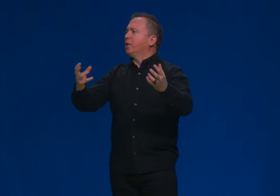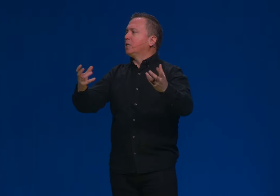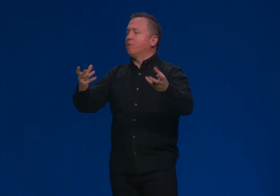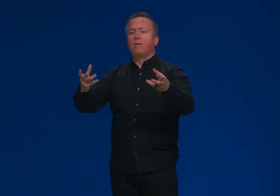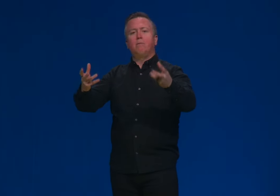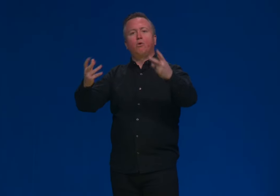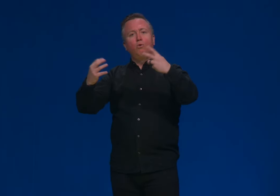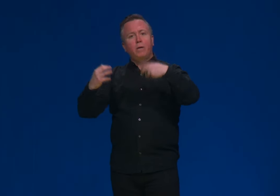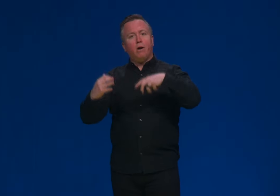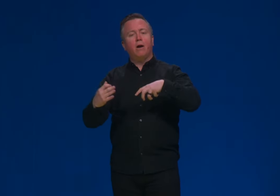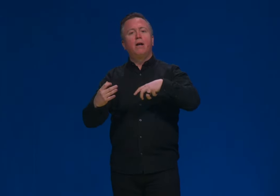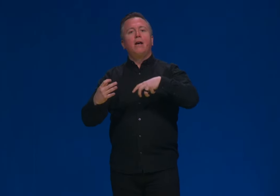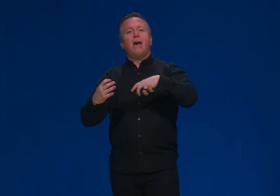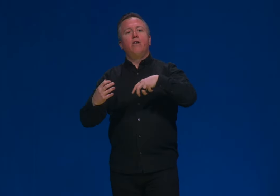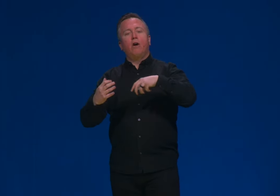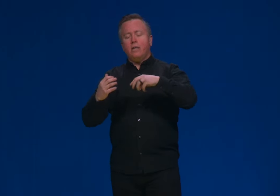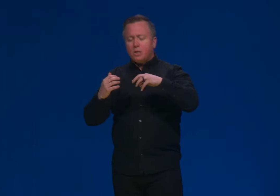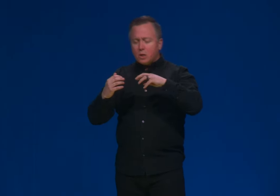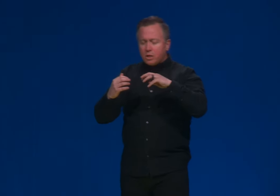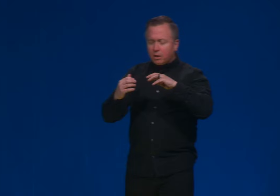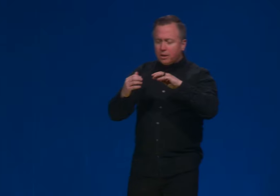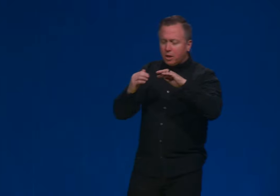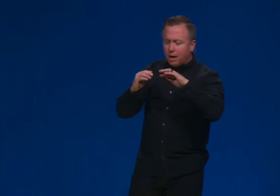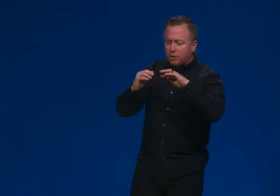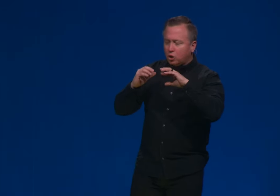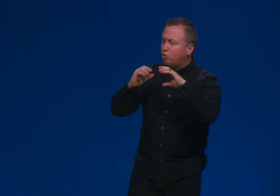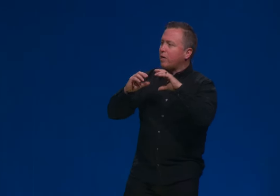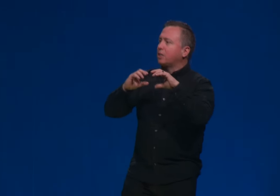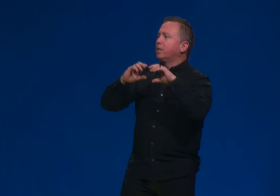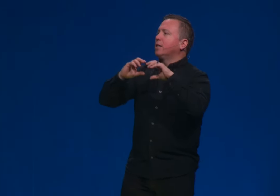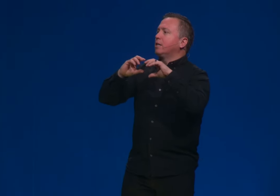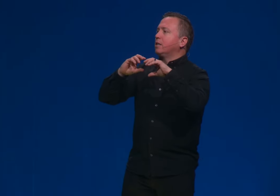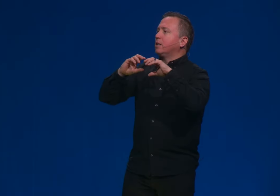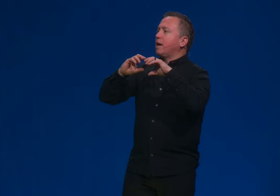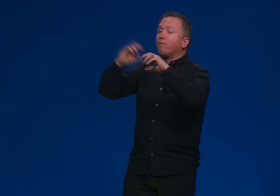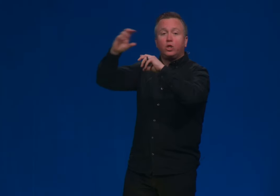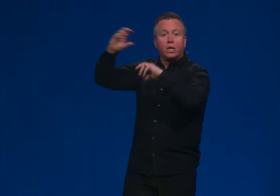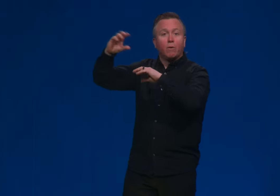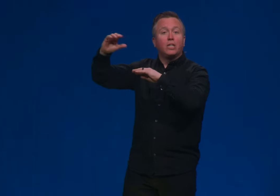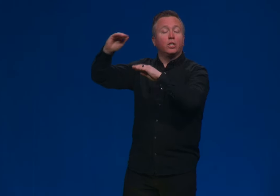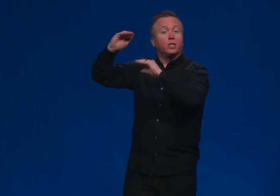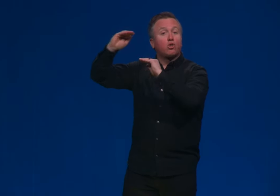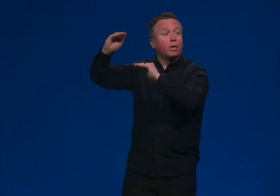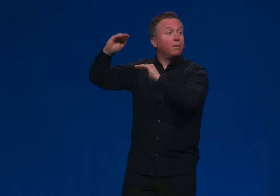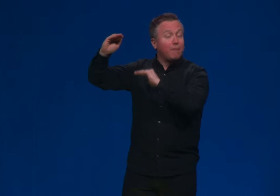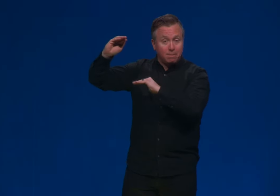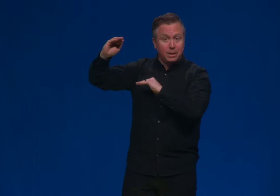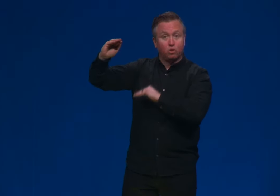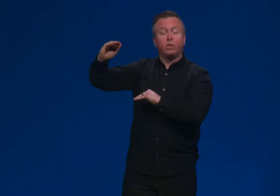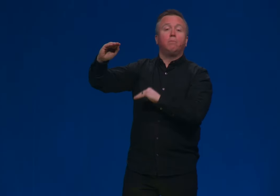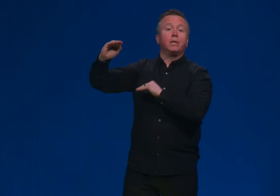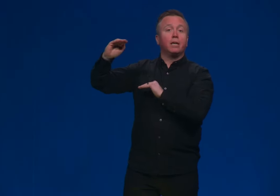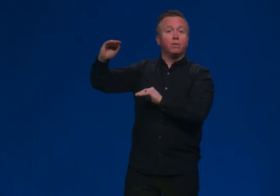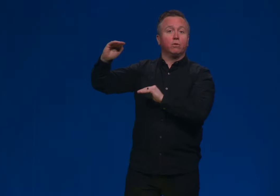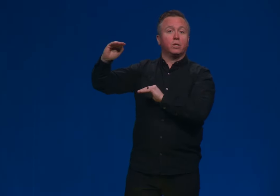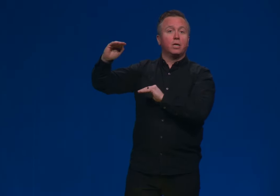telling us something about who we are and not necessarily strict. and not necessarily strict. Every generation, a strict family tree being given to us.